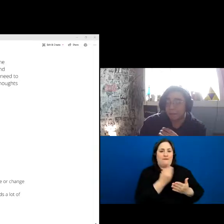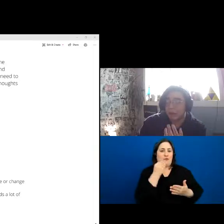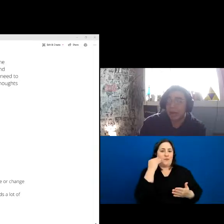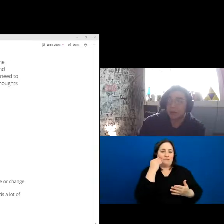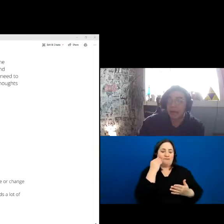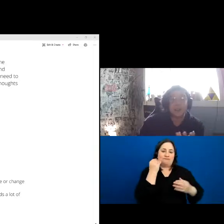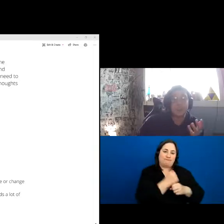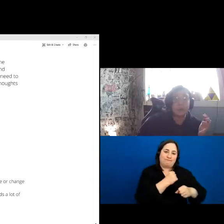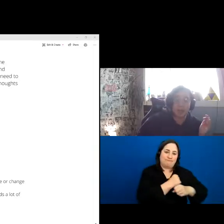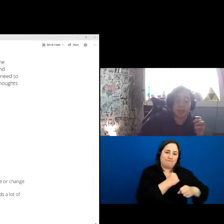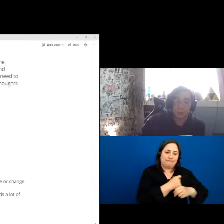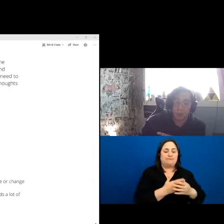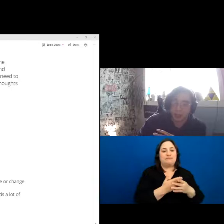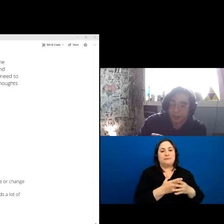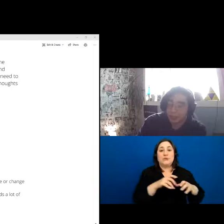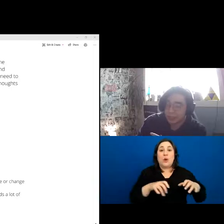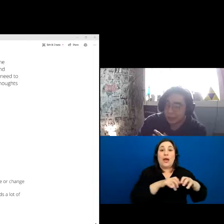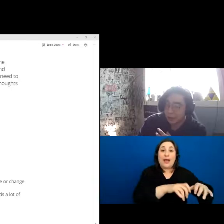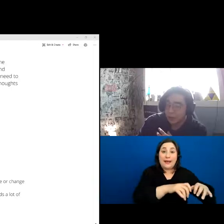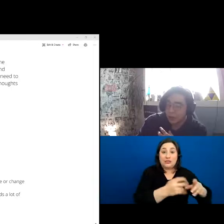But how the action perspective is represented, you know,